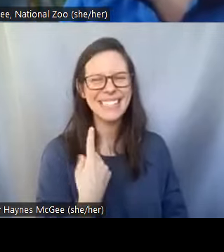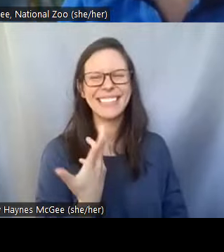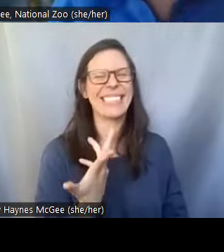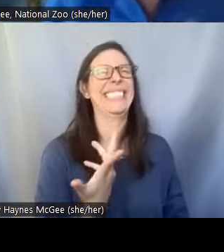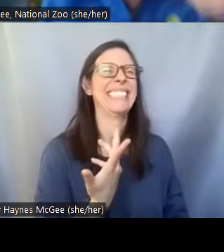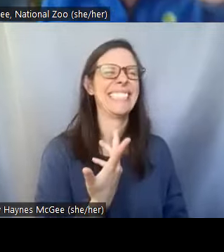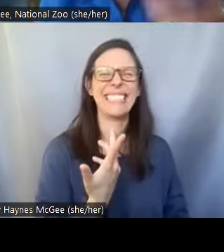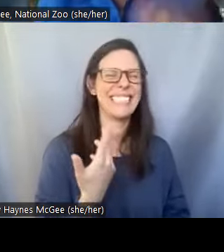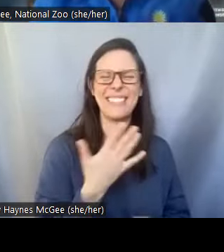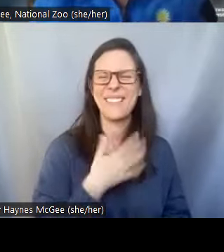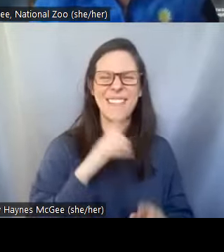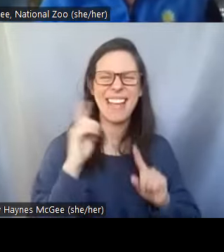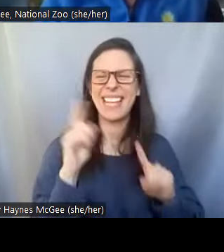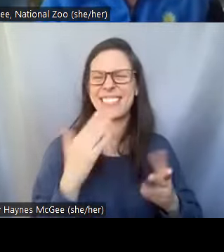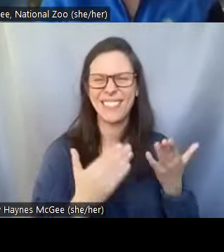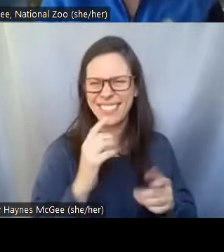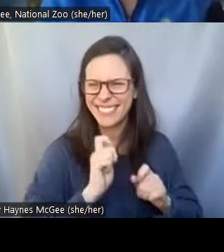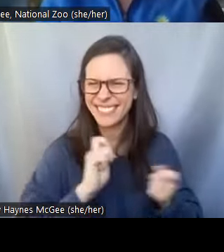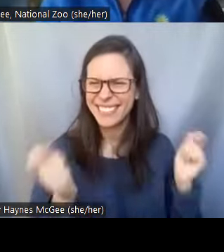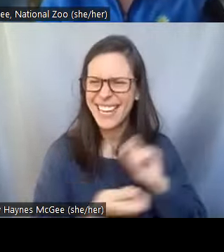my mind change every day because I like most of the animals. So